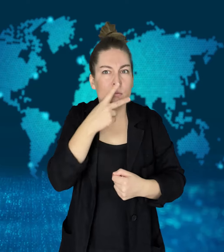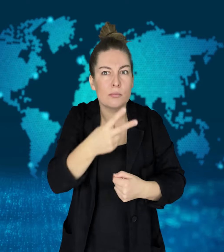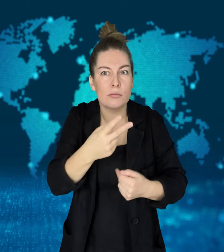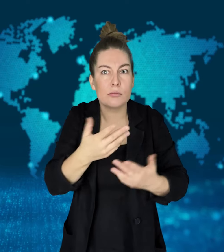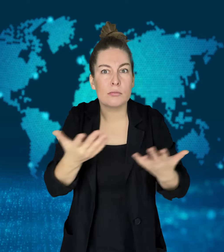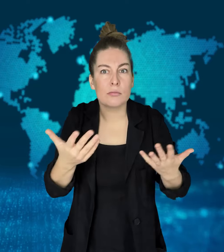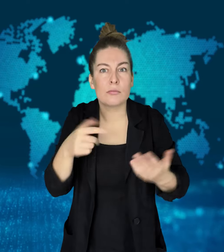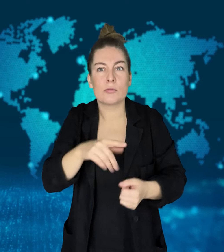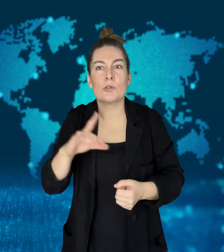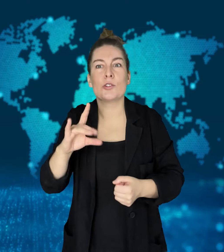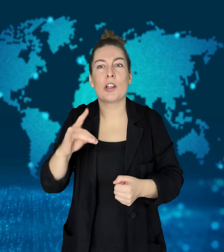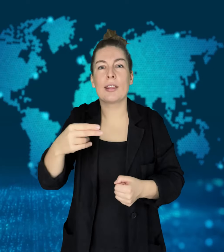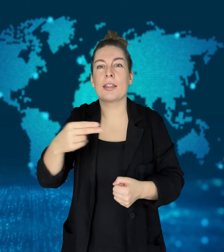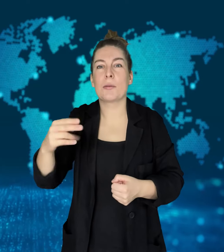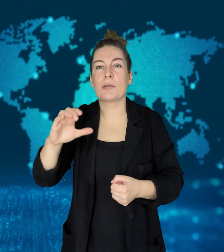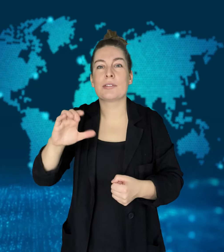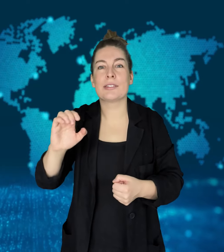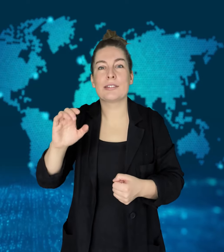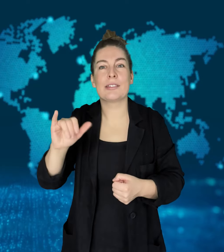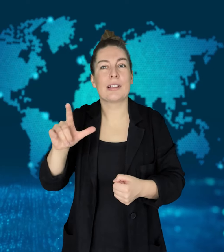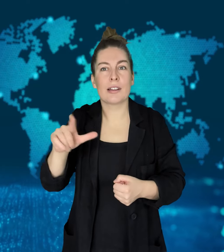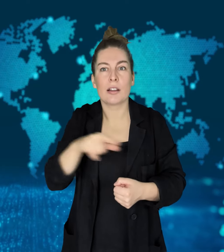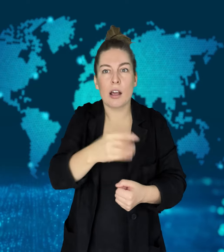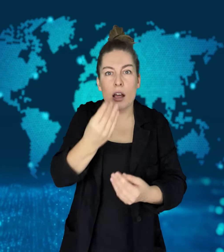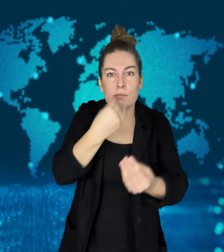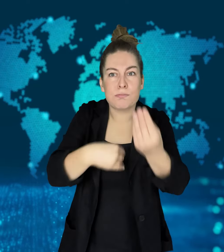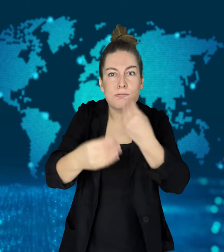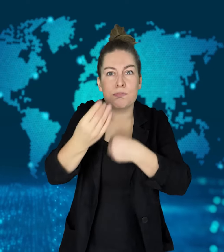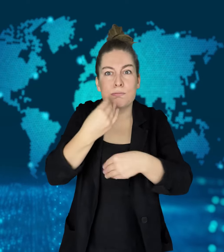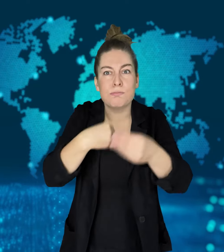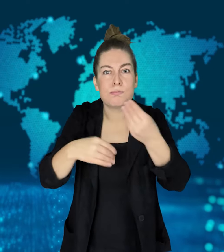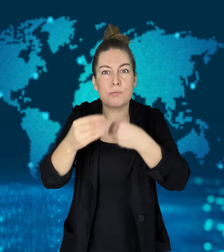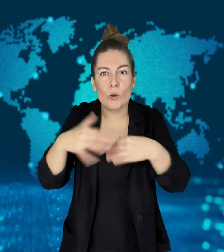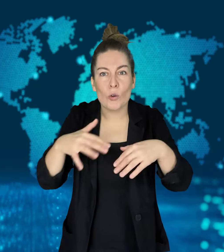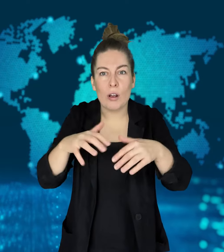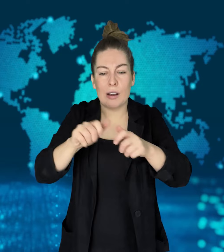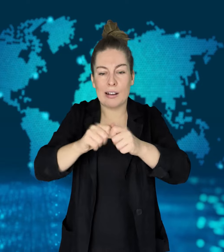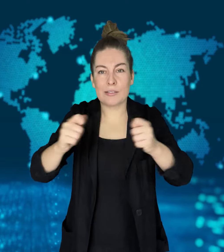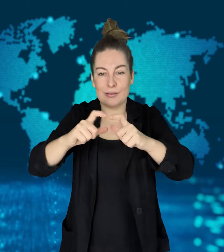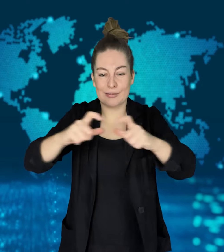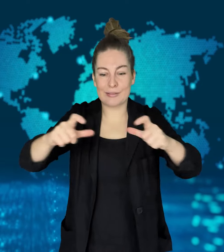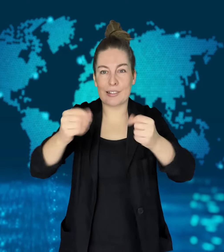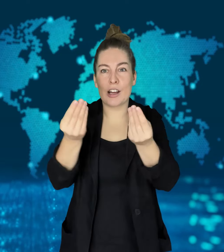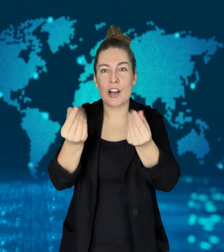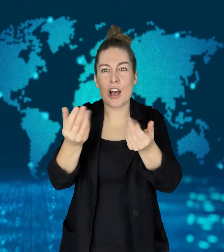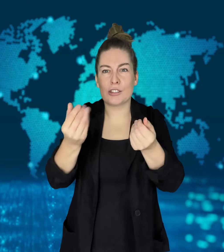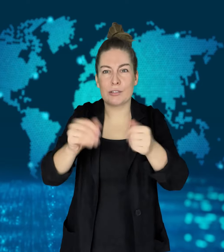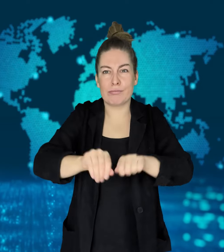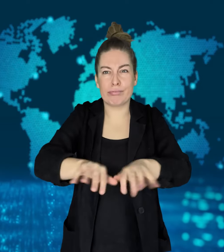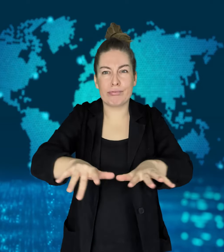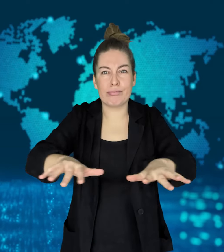The torn pieces of the money remained.